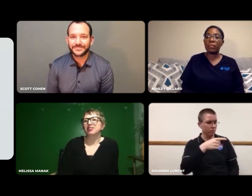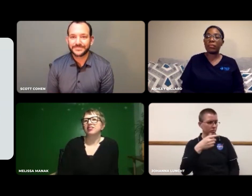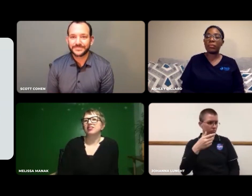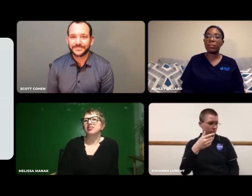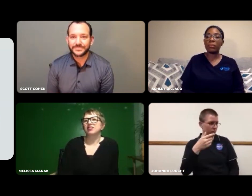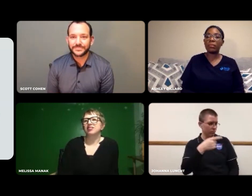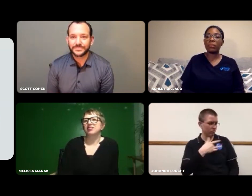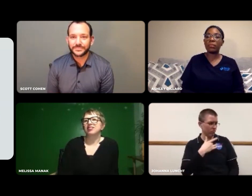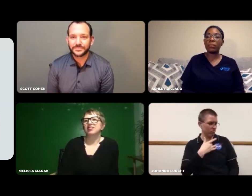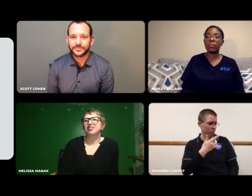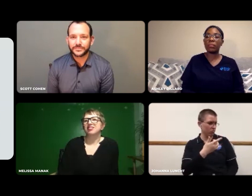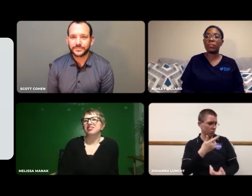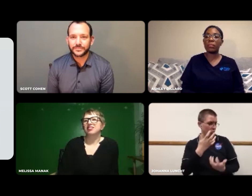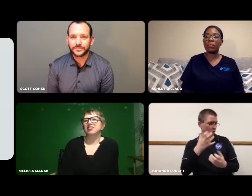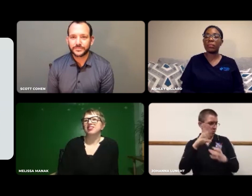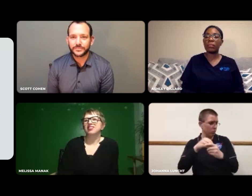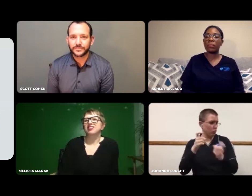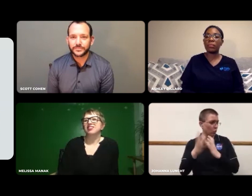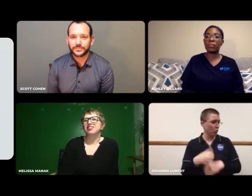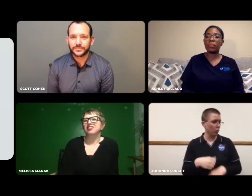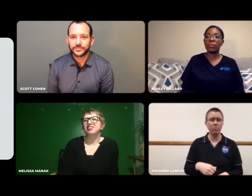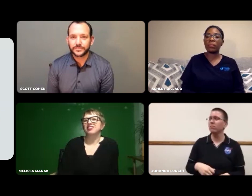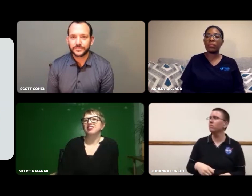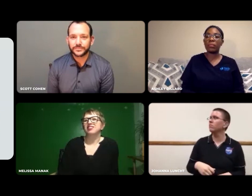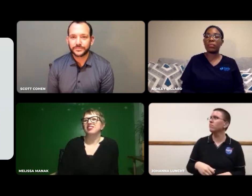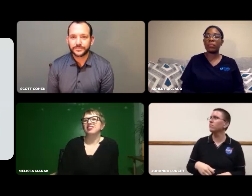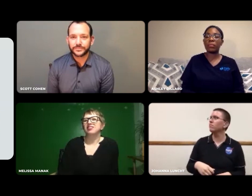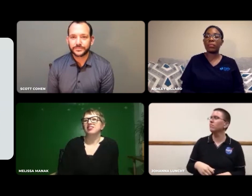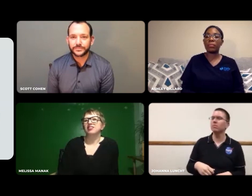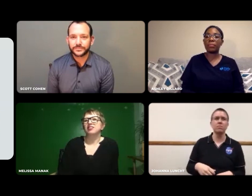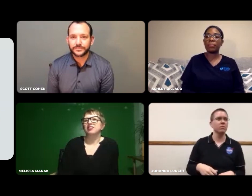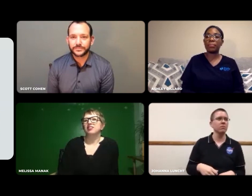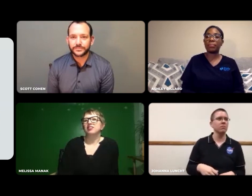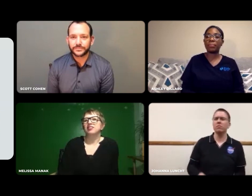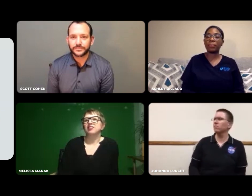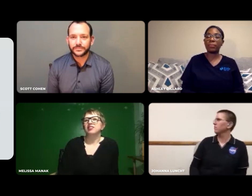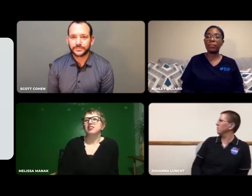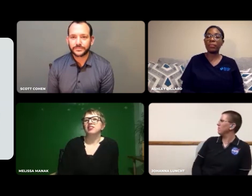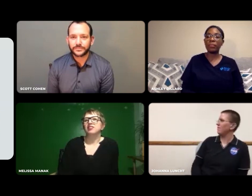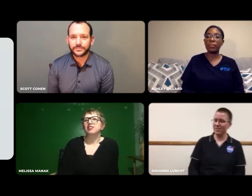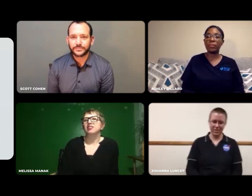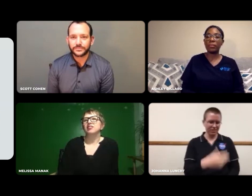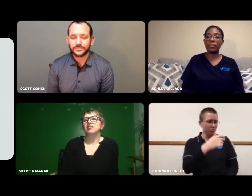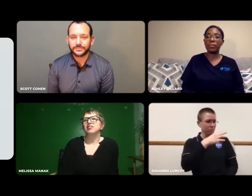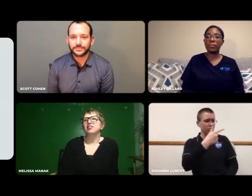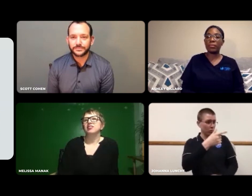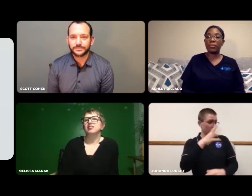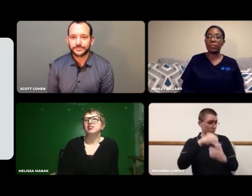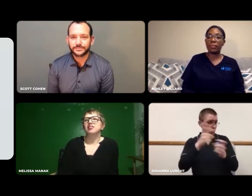He asked me if I was maybe interested in working in the Control Room. "Are you really asking me this right now?!"